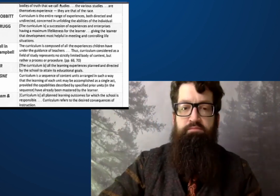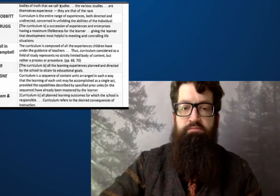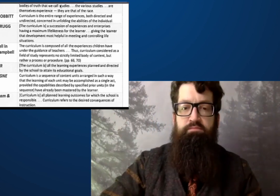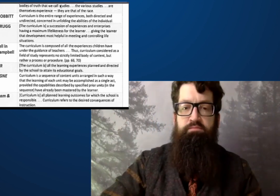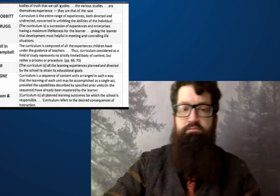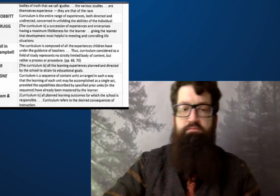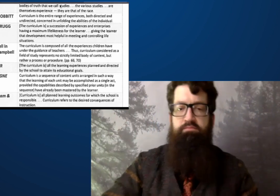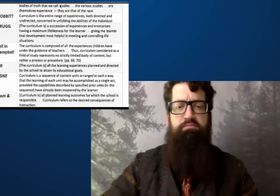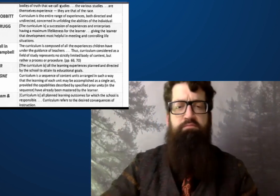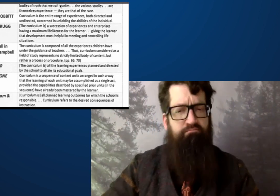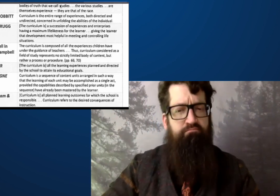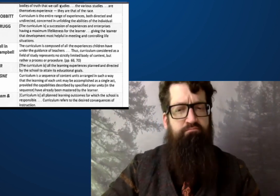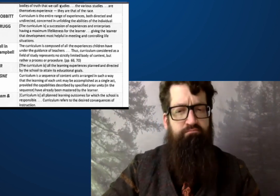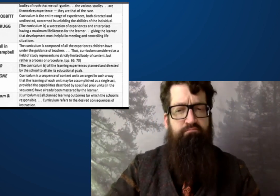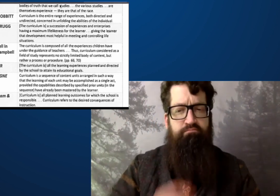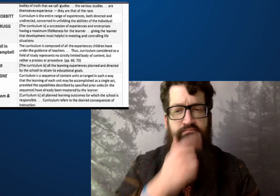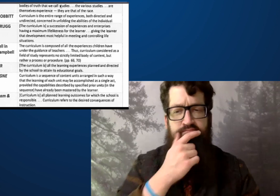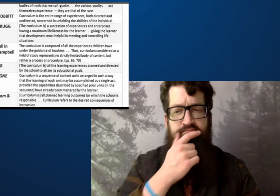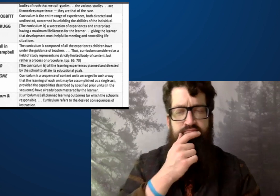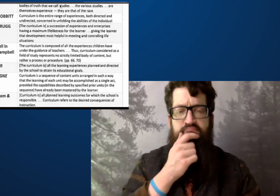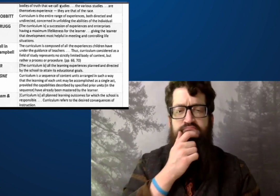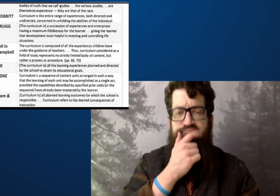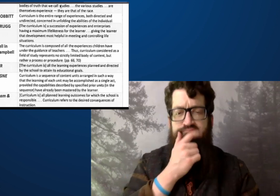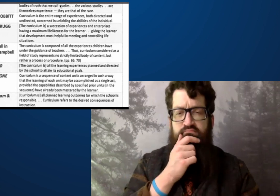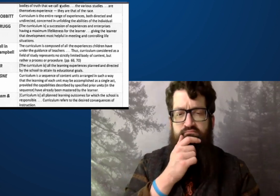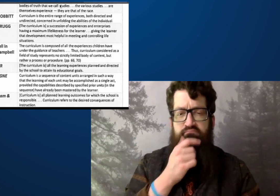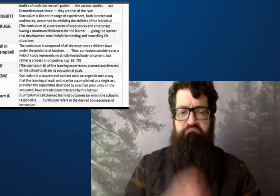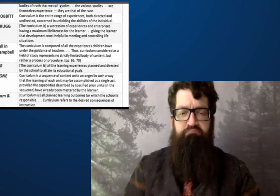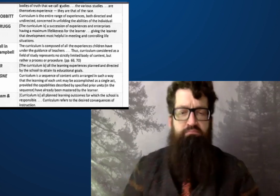The next one down is by Tyler.